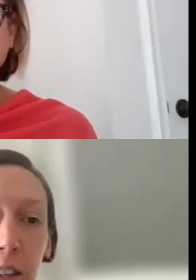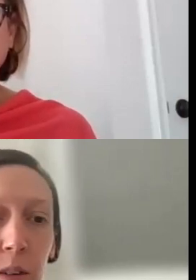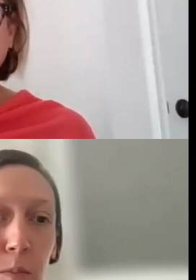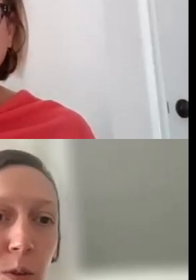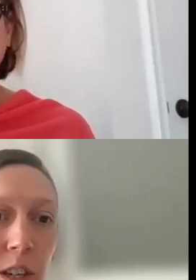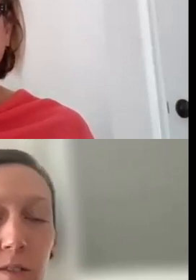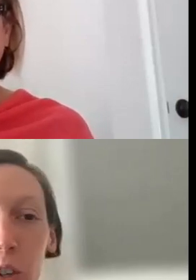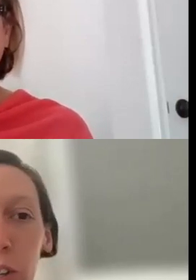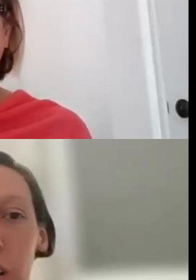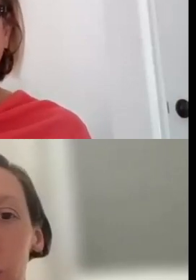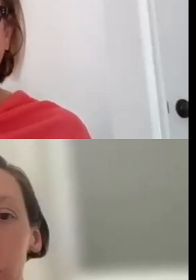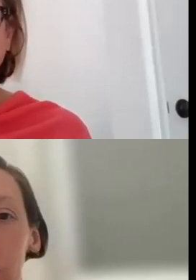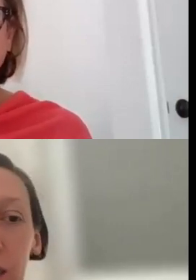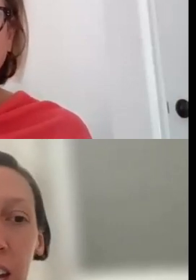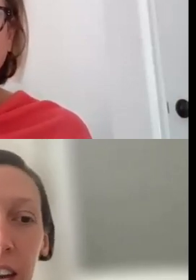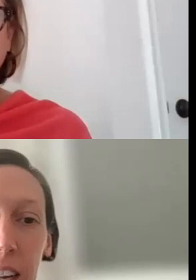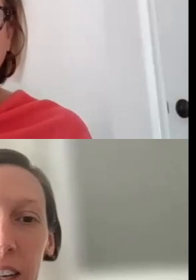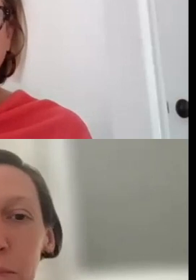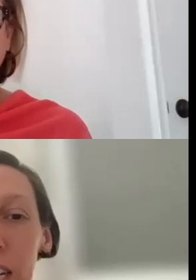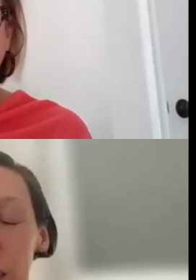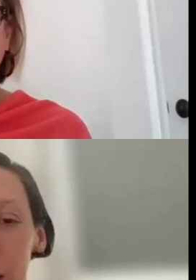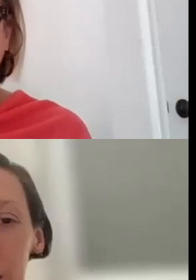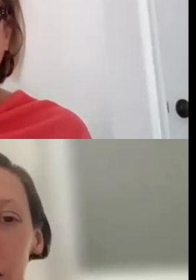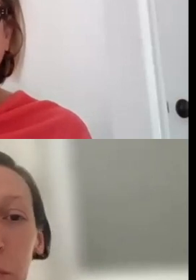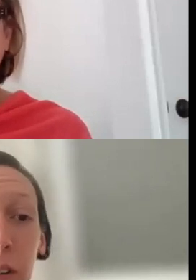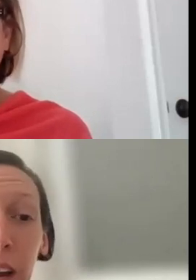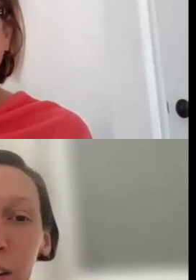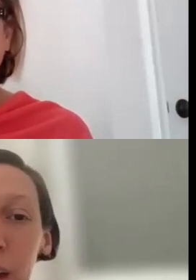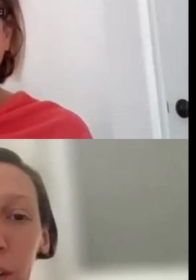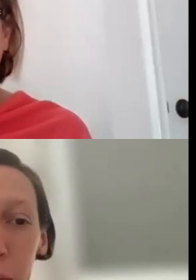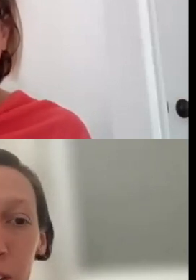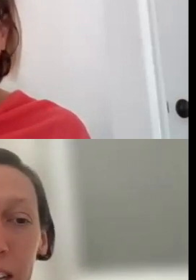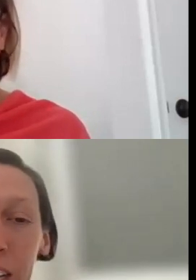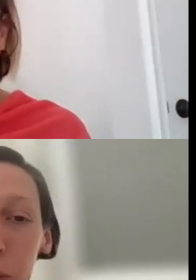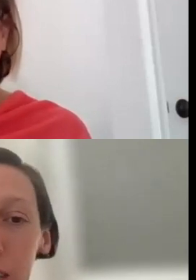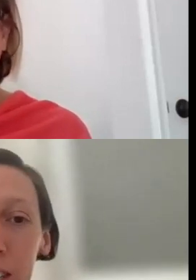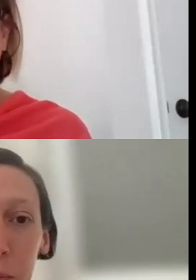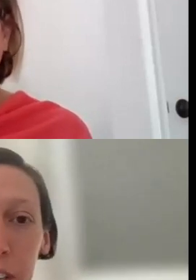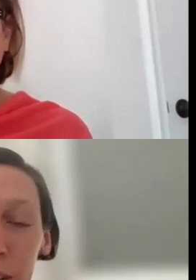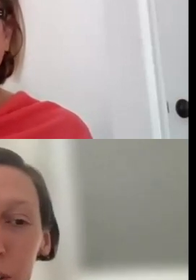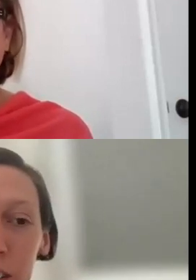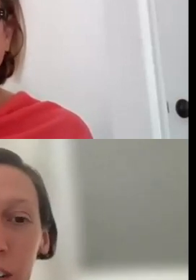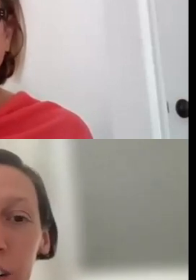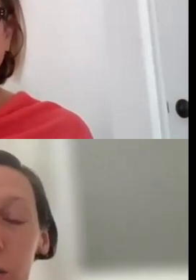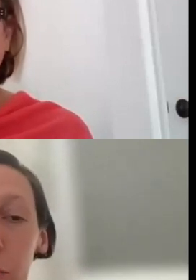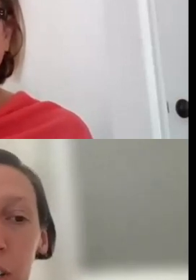MUSIC, VISUAL ARTS, DESIGN, MEDIA ARTS. I WORK IN PRESENTING AND MULTI-DISCIPLINARY WORKS AND ARTIST COMMUNITIES.